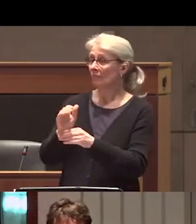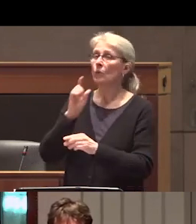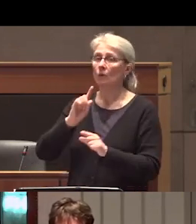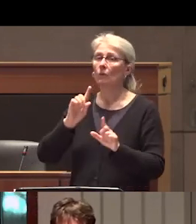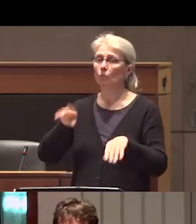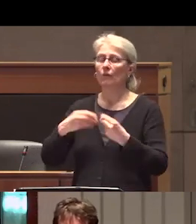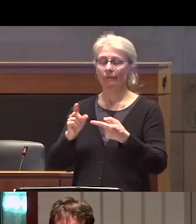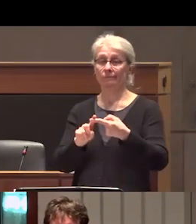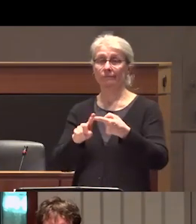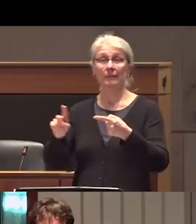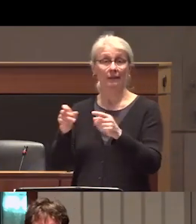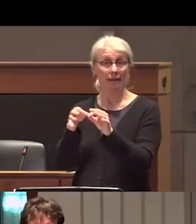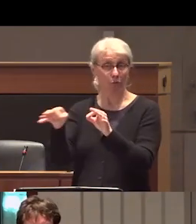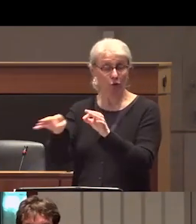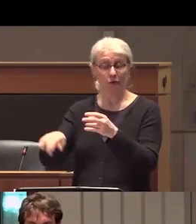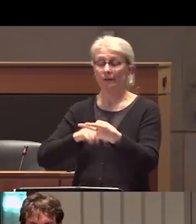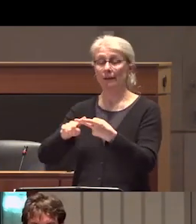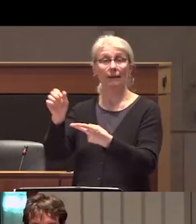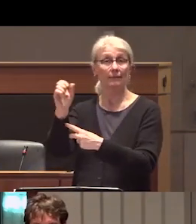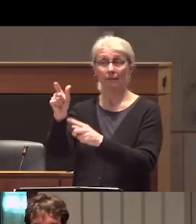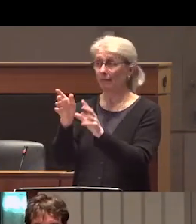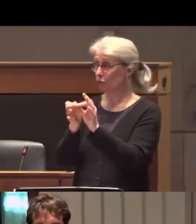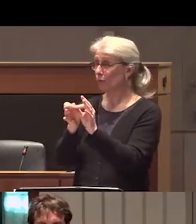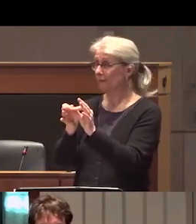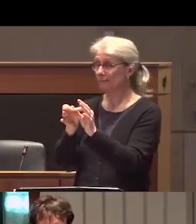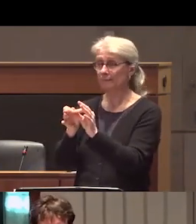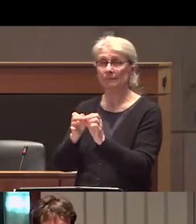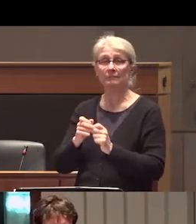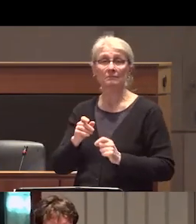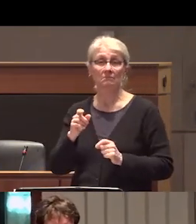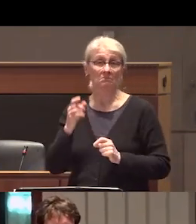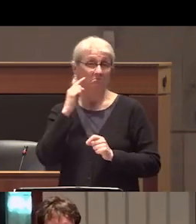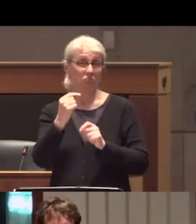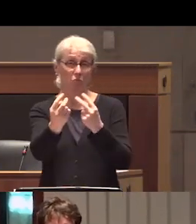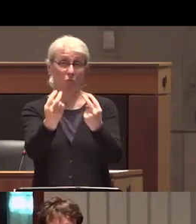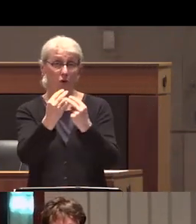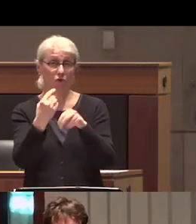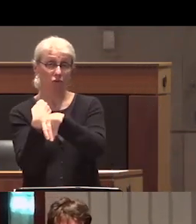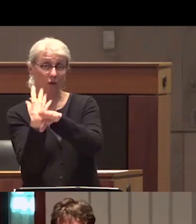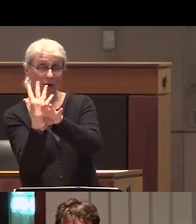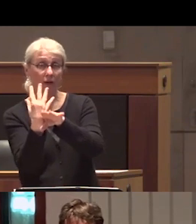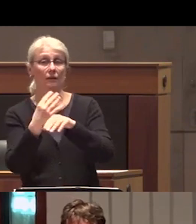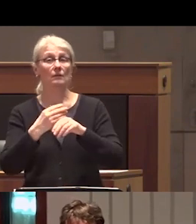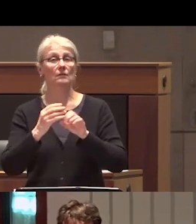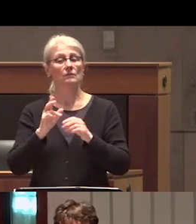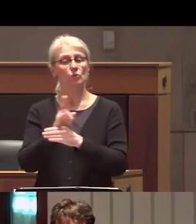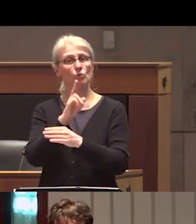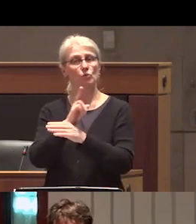captioning and ASL interpretation for those of you joining us online you can turn on the Close